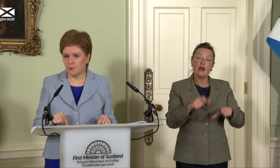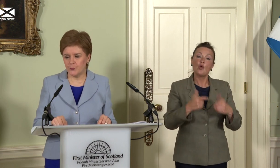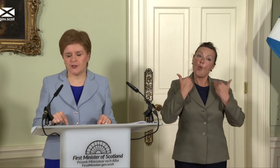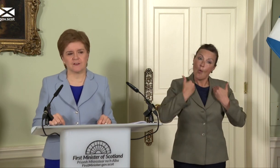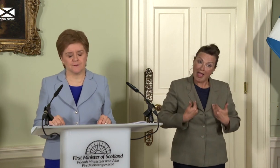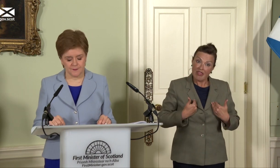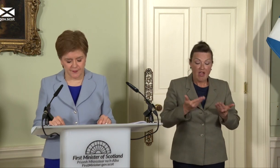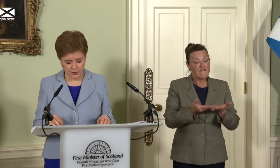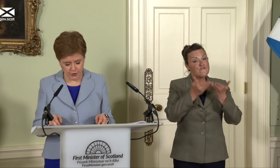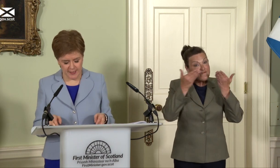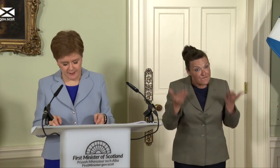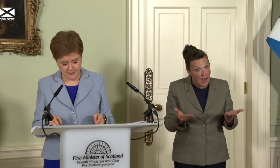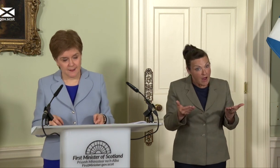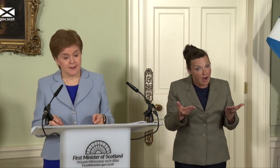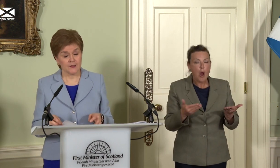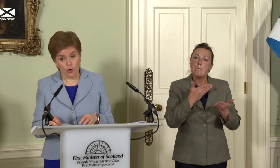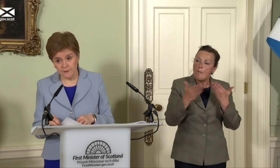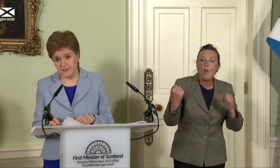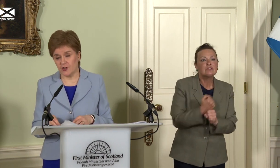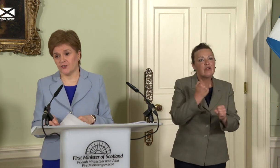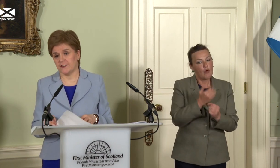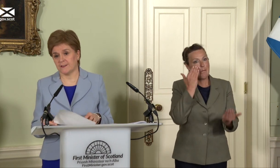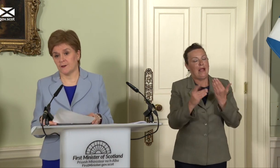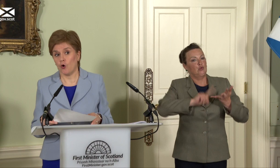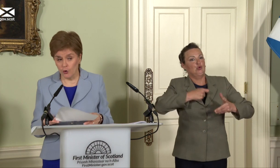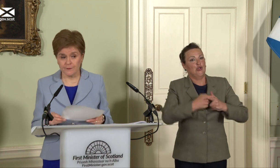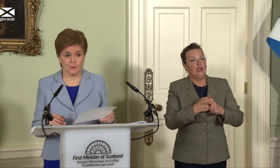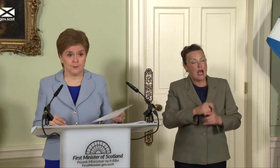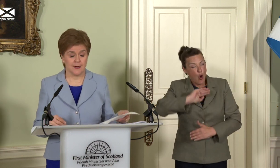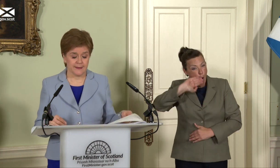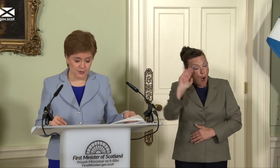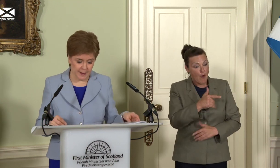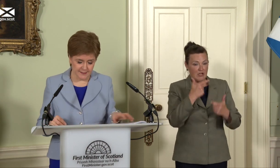productive than the UK. And all of these countries – all of them – are independent.